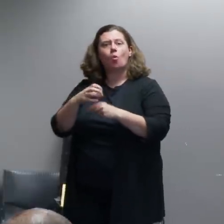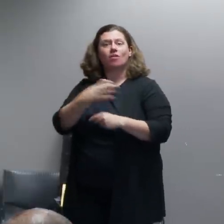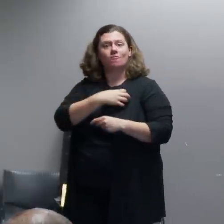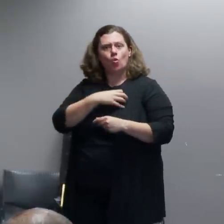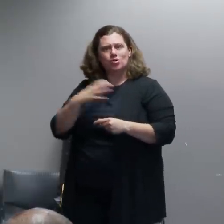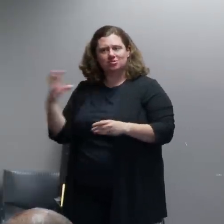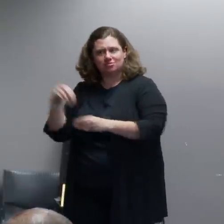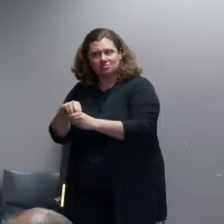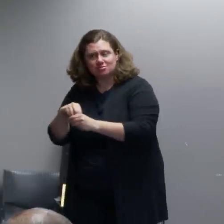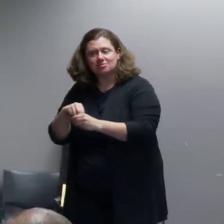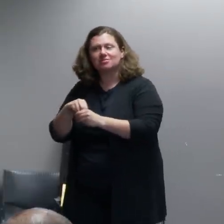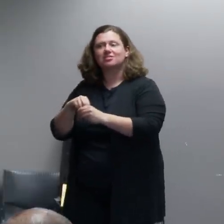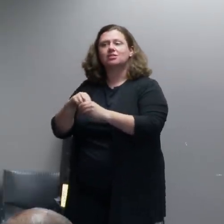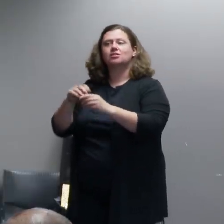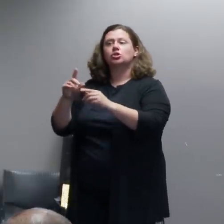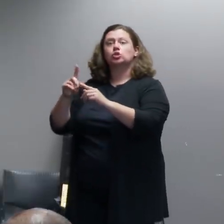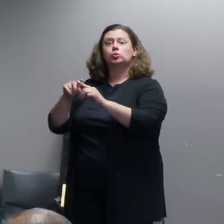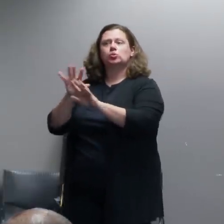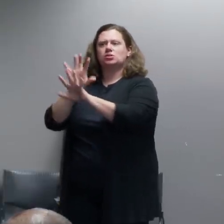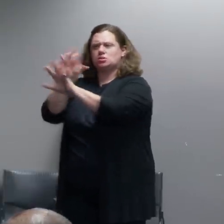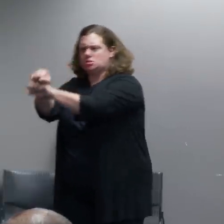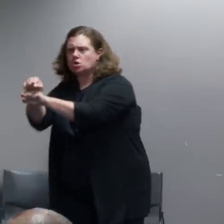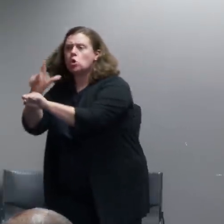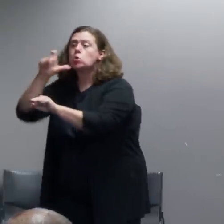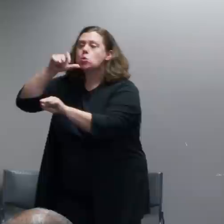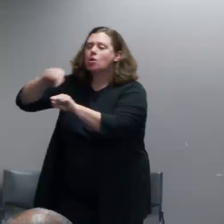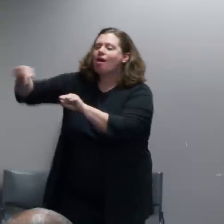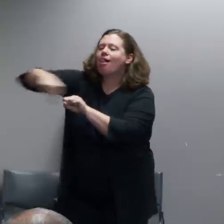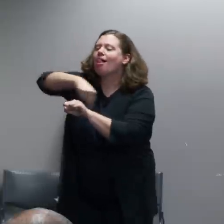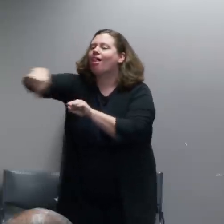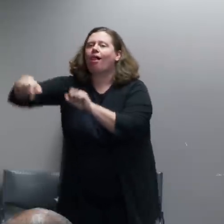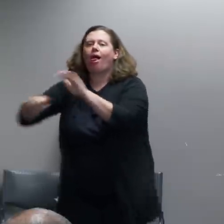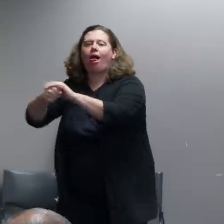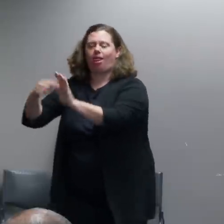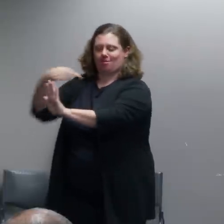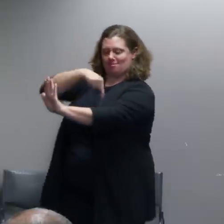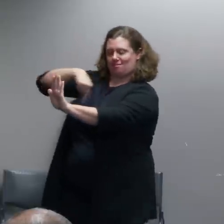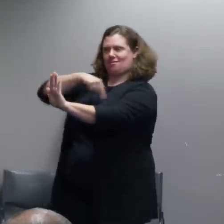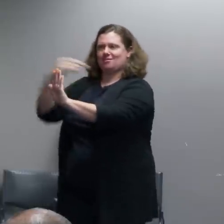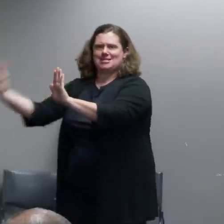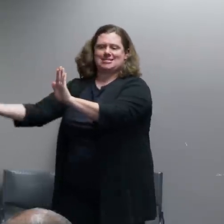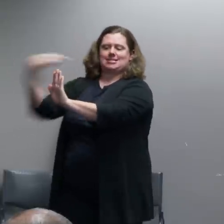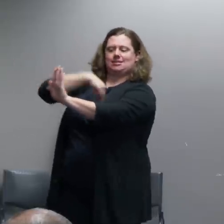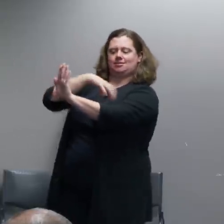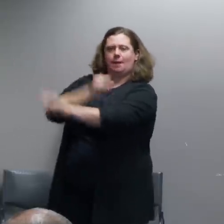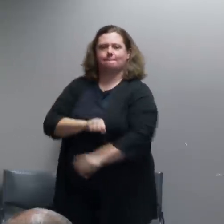So you know there are other ways to try to